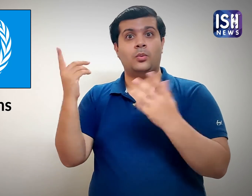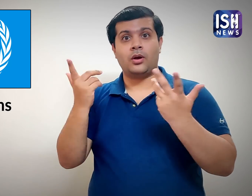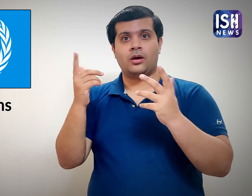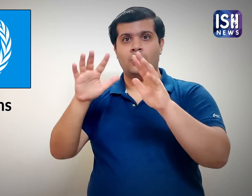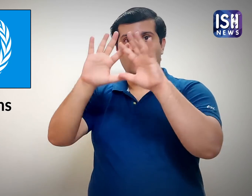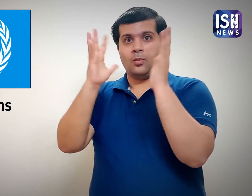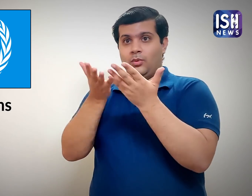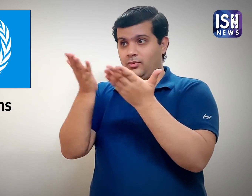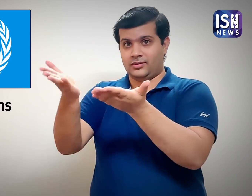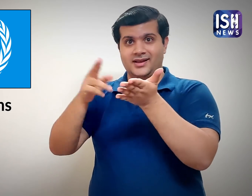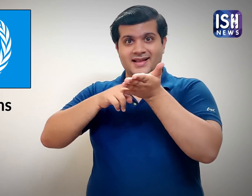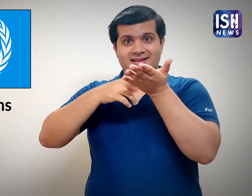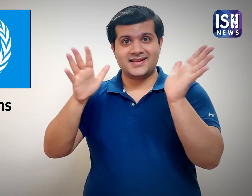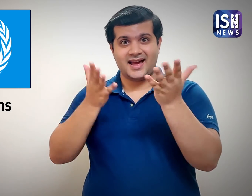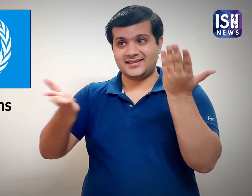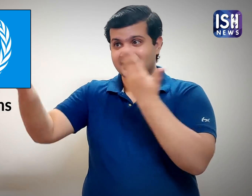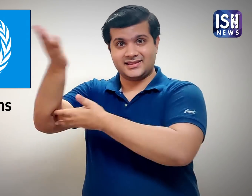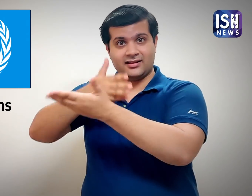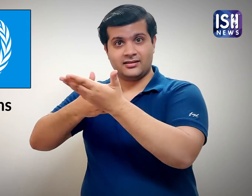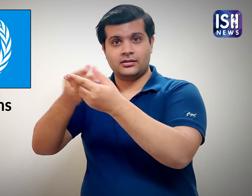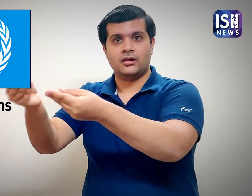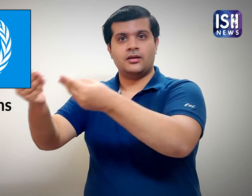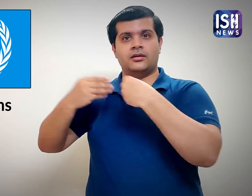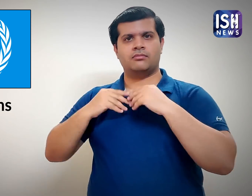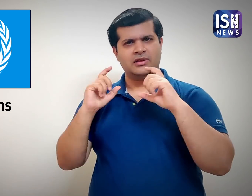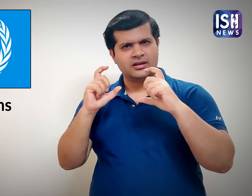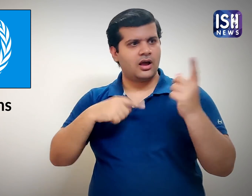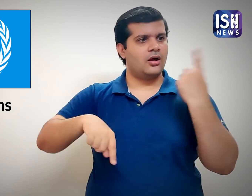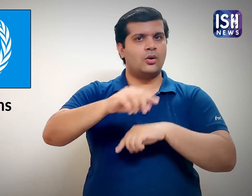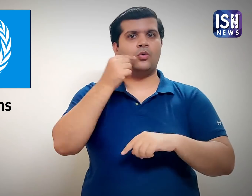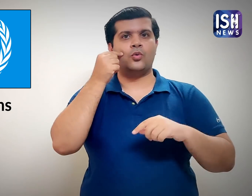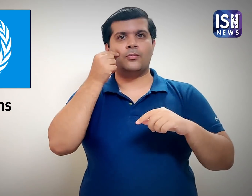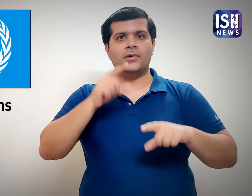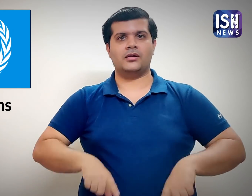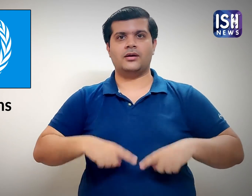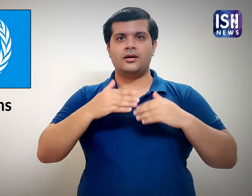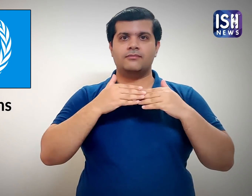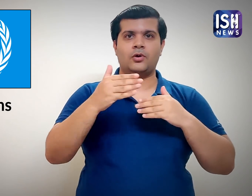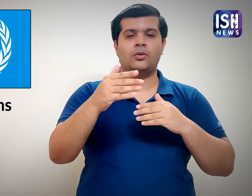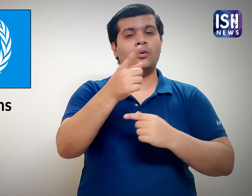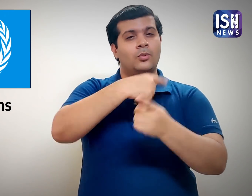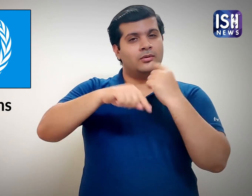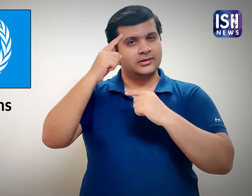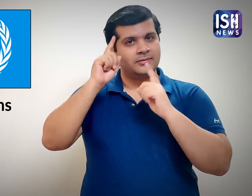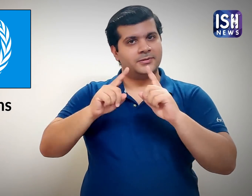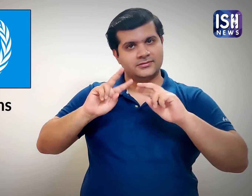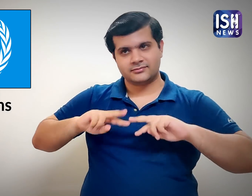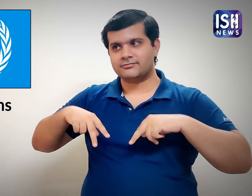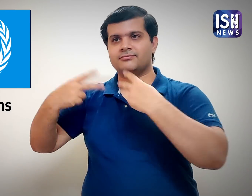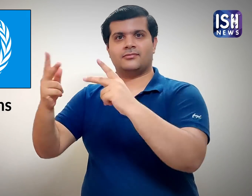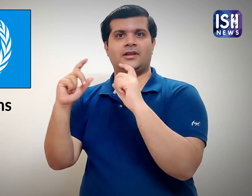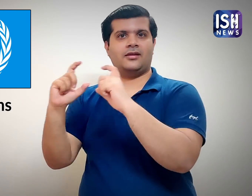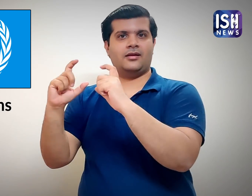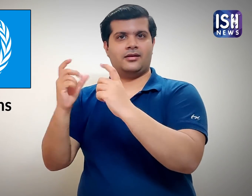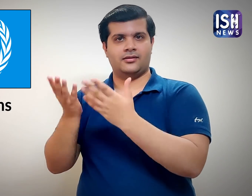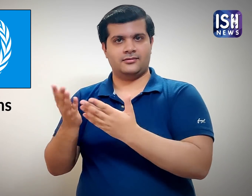Due to nature's various resoures, man kind is able to survive in this world. Hence, we need to reciprocate and care for it.